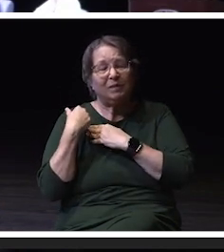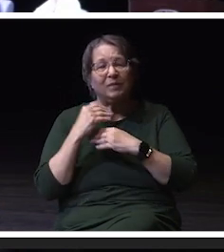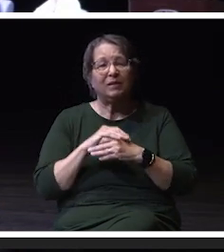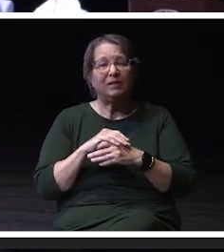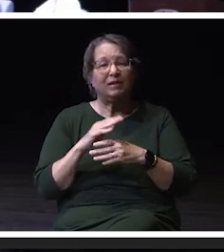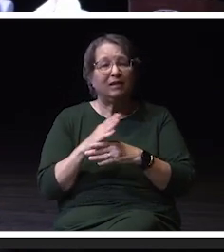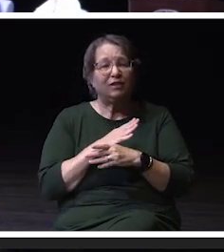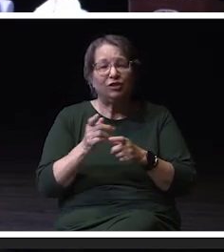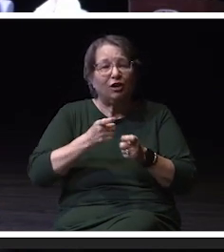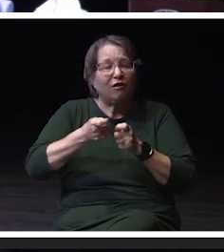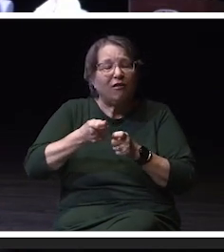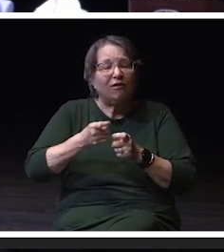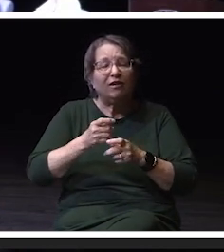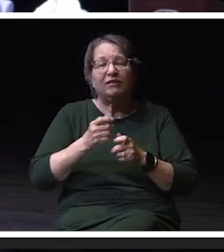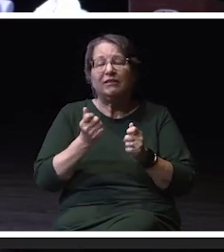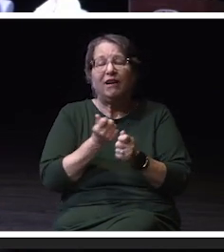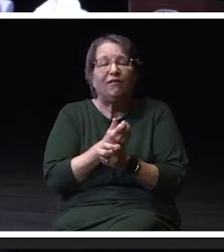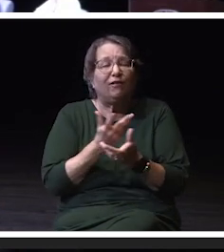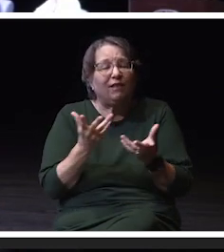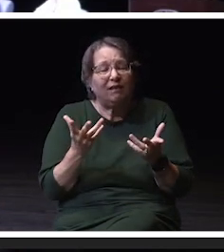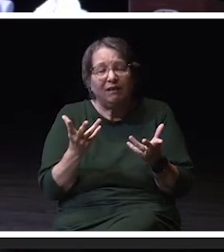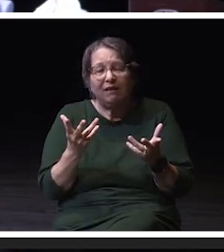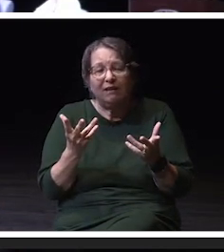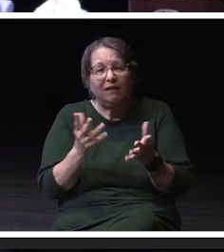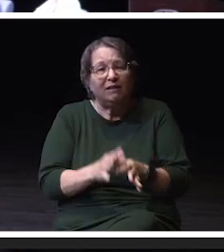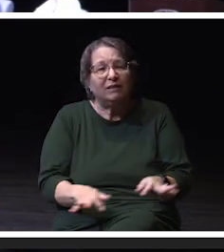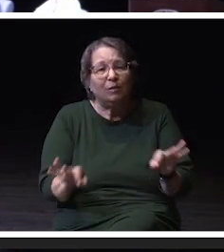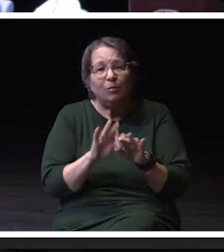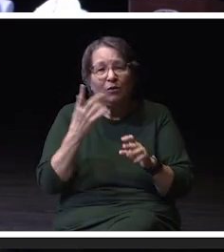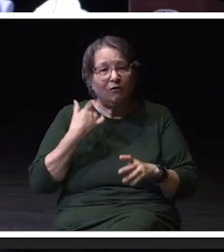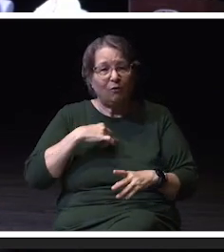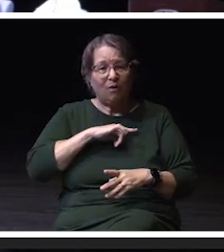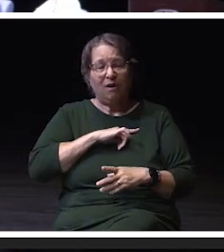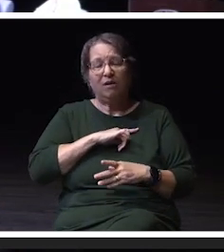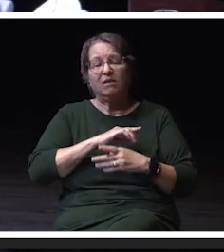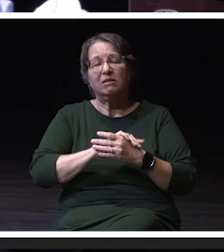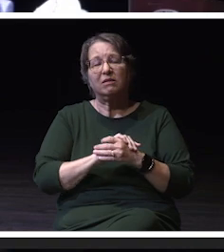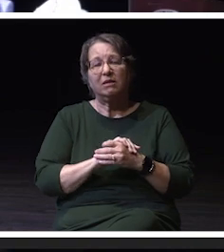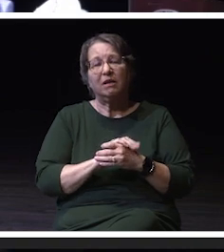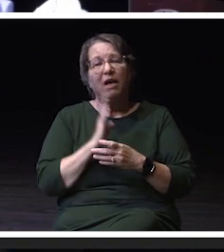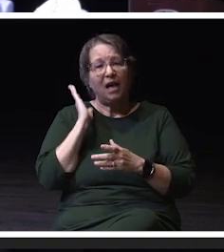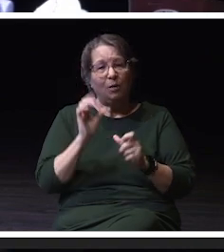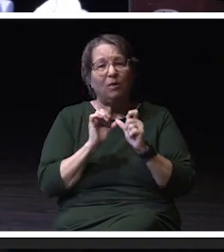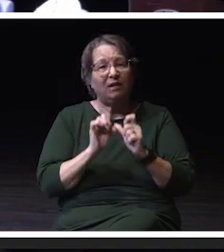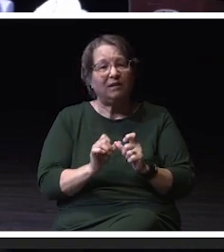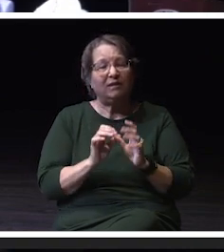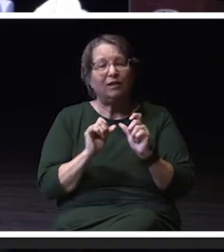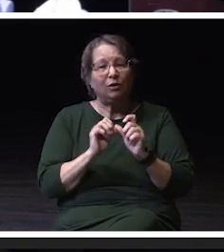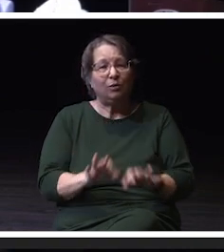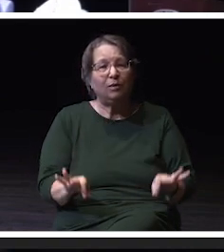all of those things are important to us and will continue to be important. So thank you for what you do.